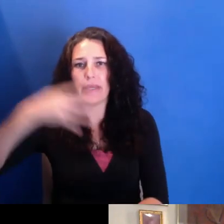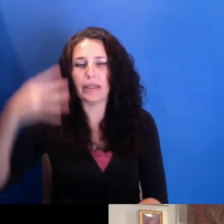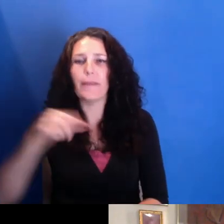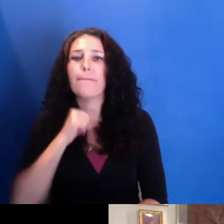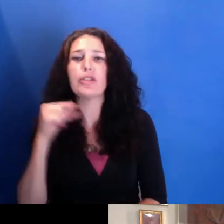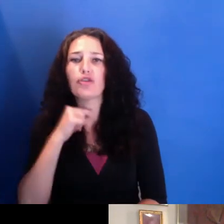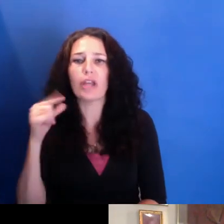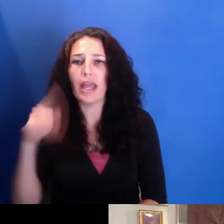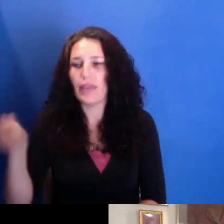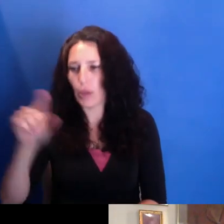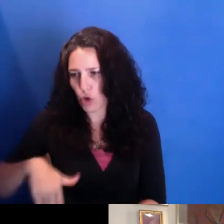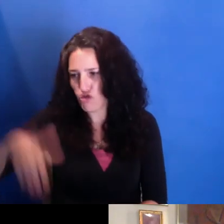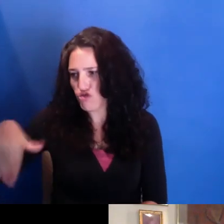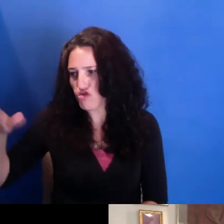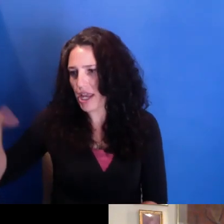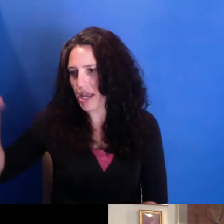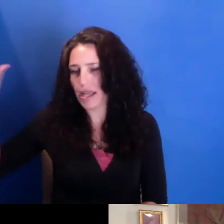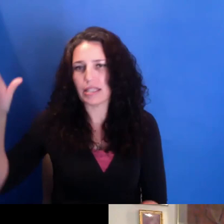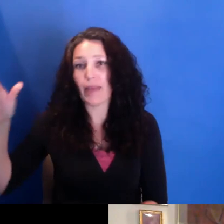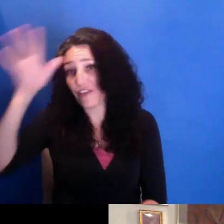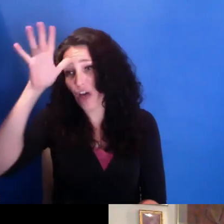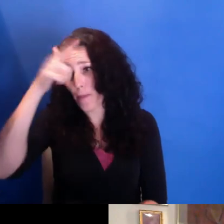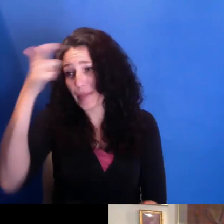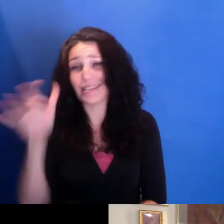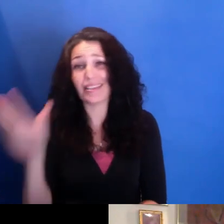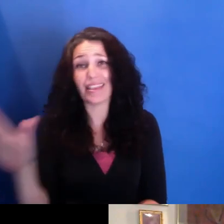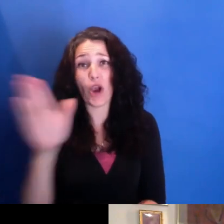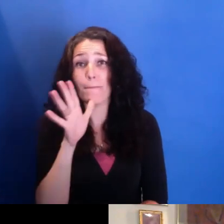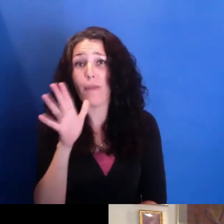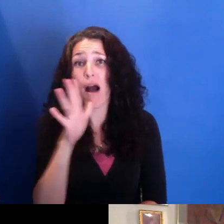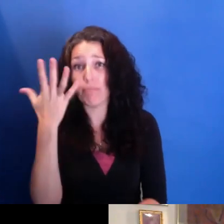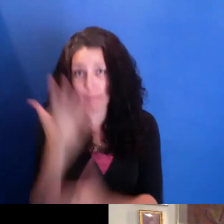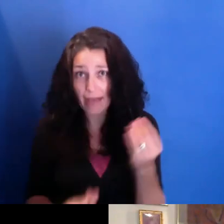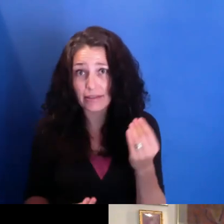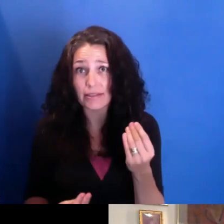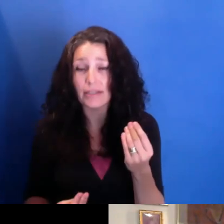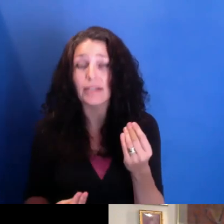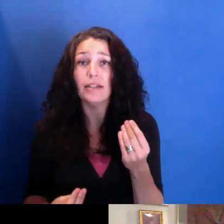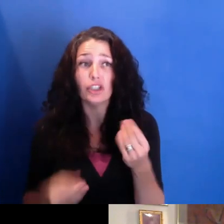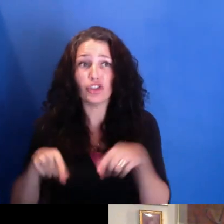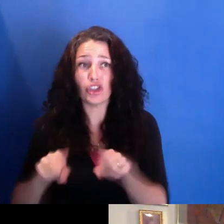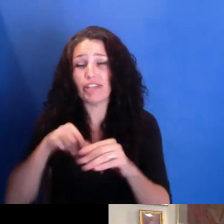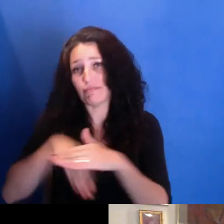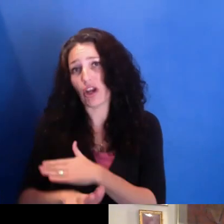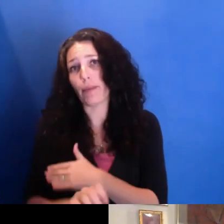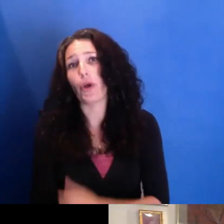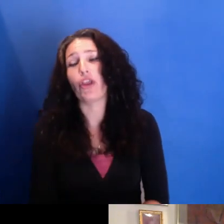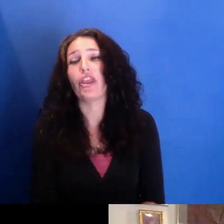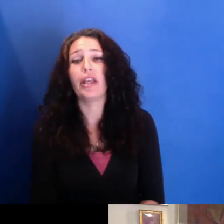because their mother died in childbirth. For me, they are the foundation. They define, I guess, what it means